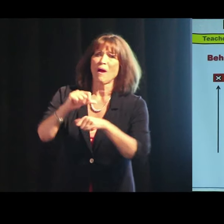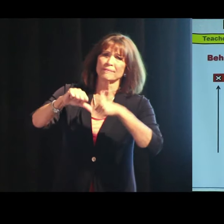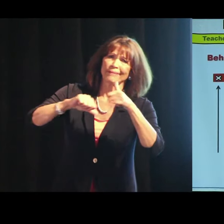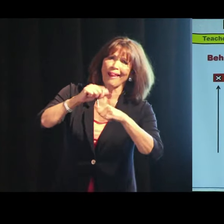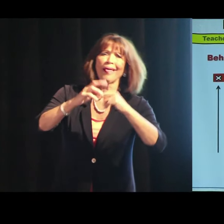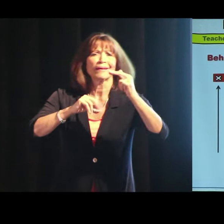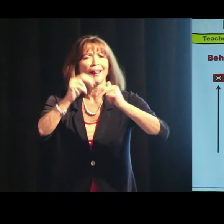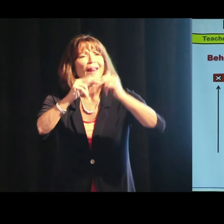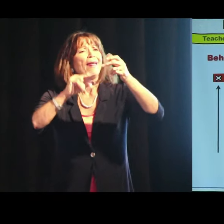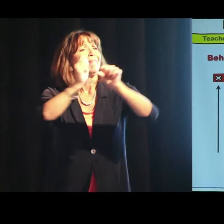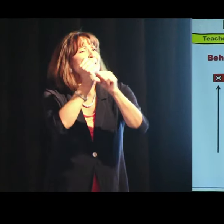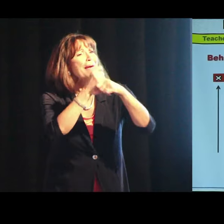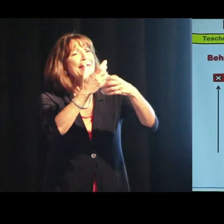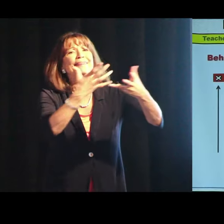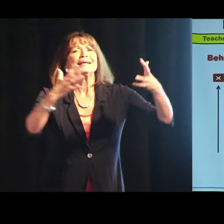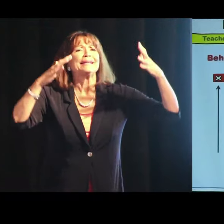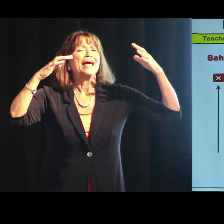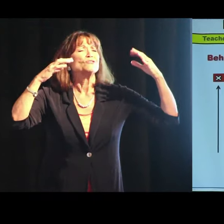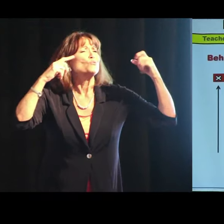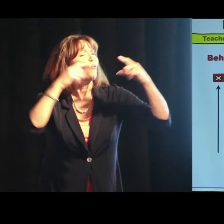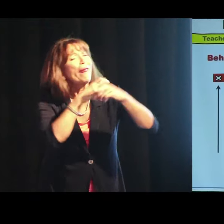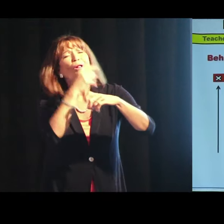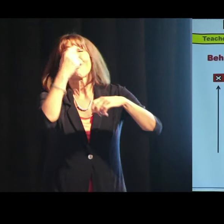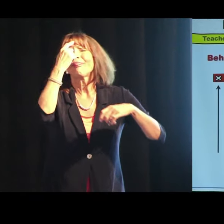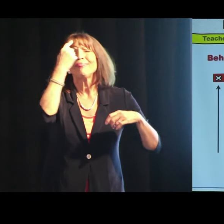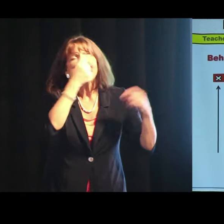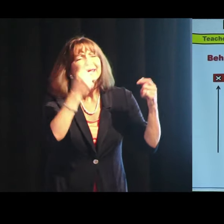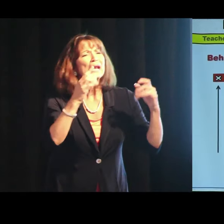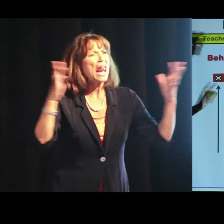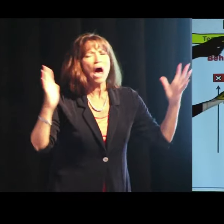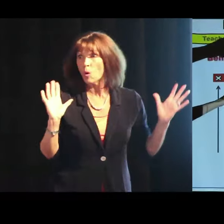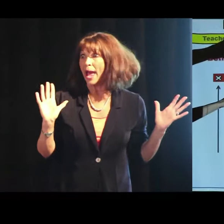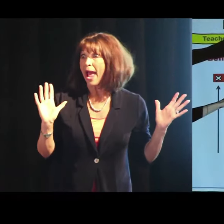where you’re building things, you're using critical thinking, okay.